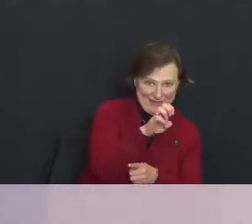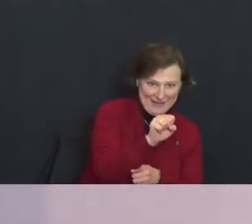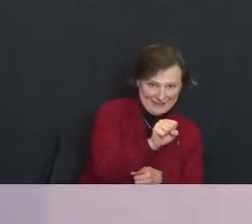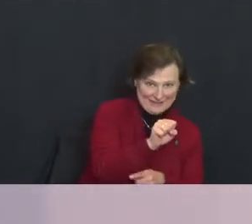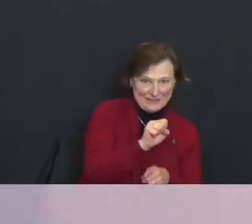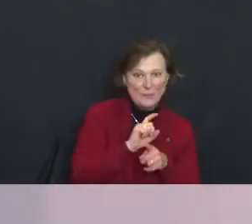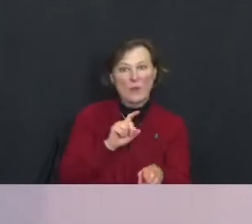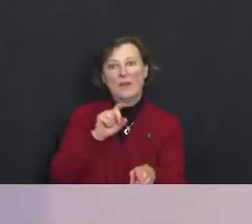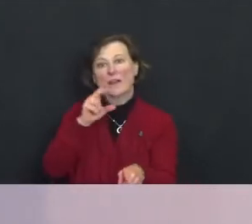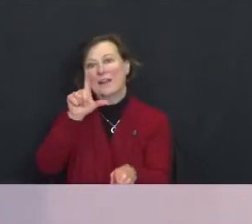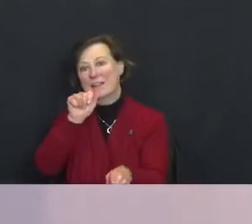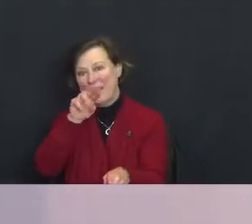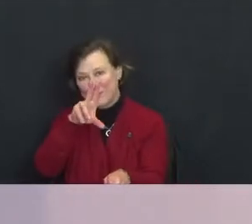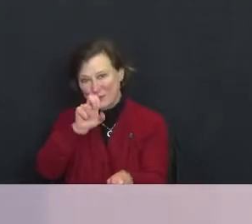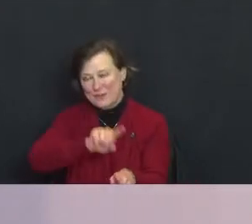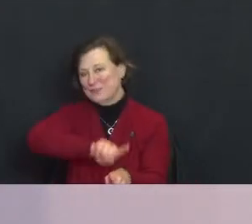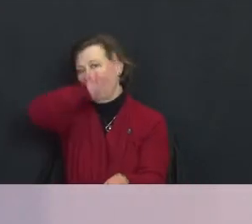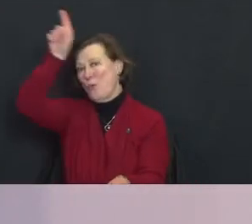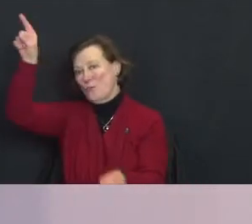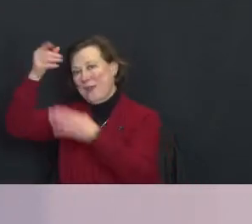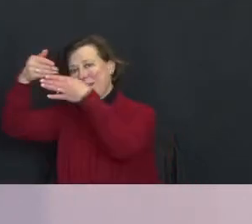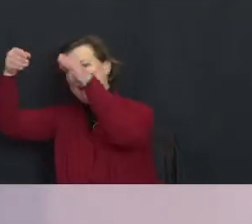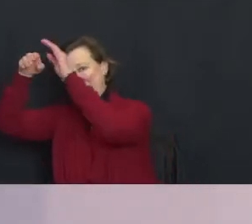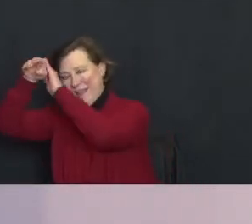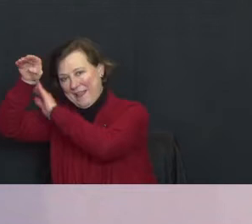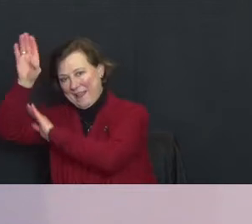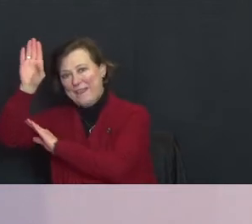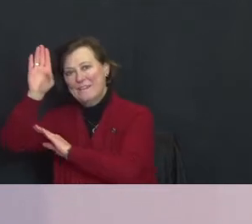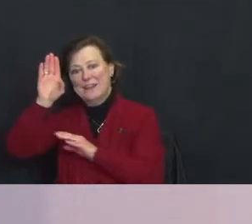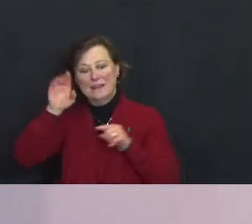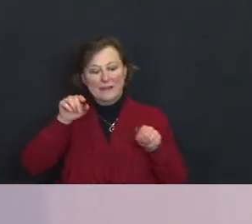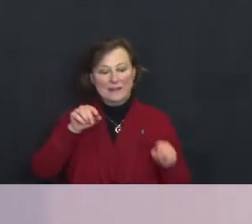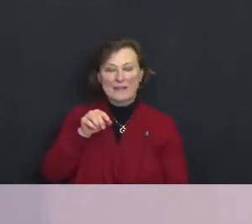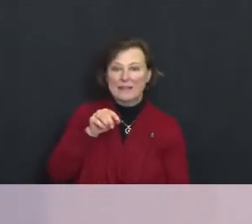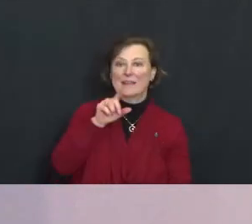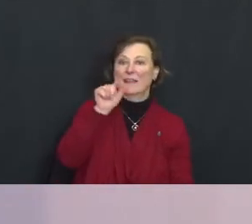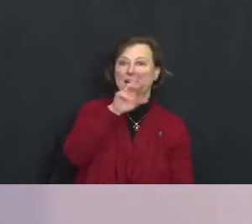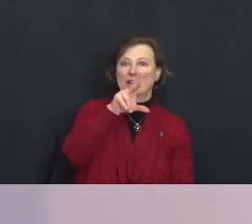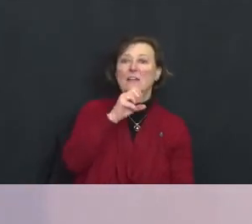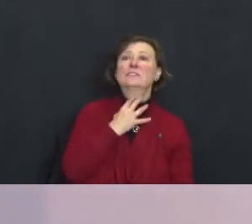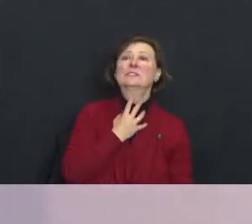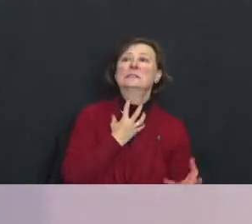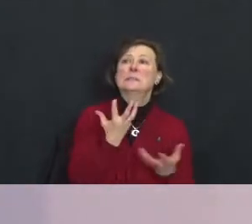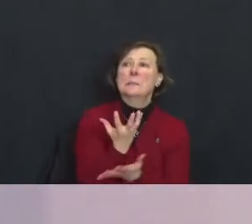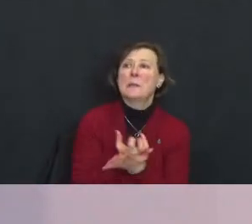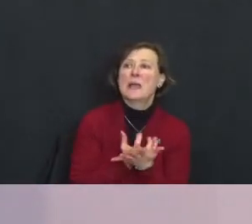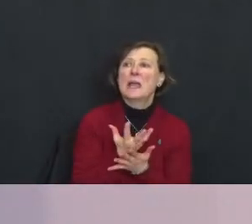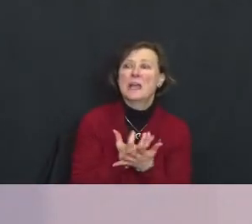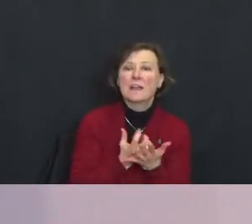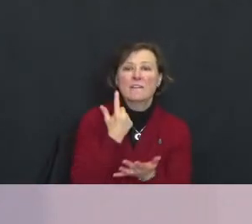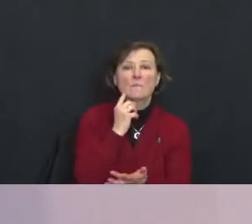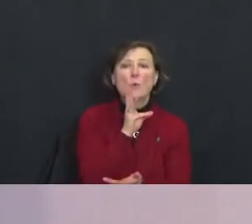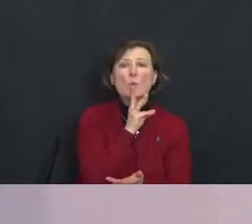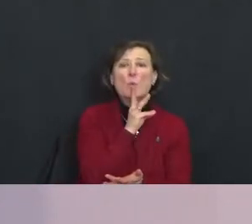of water - just a drop of water - to assuage his raging thirst.